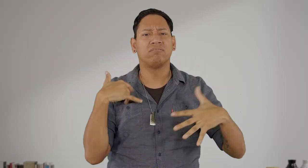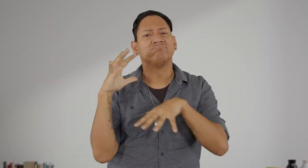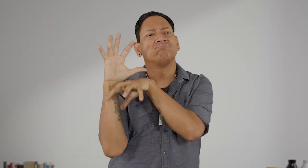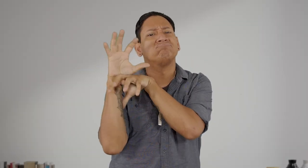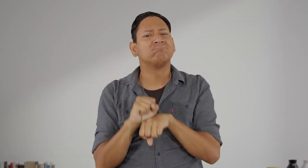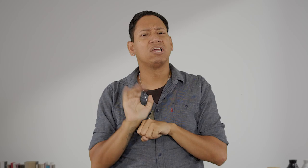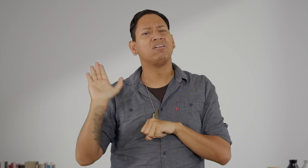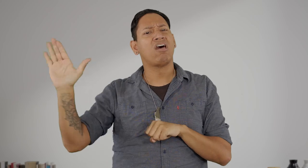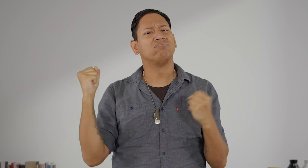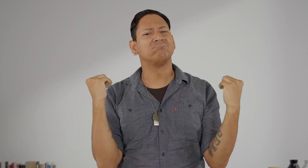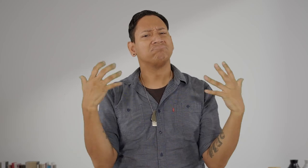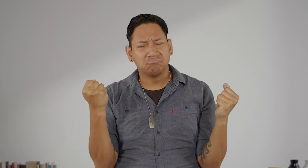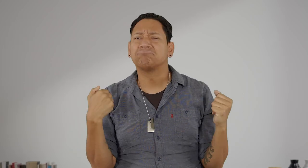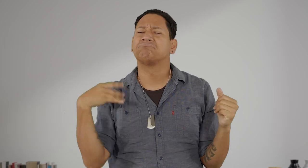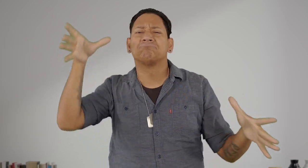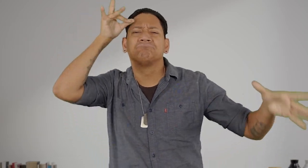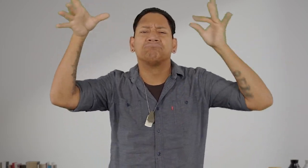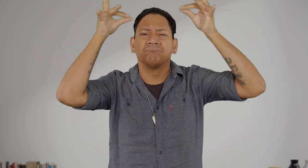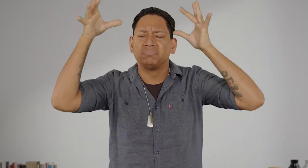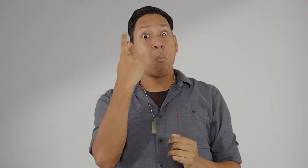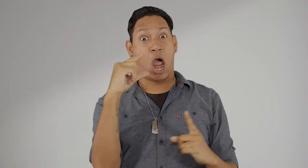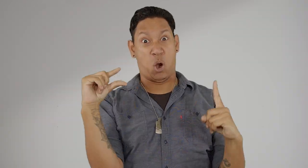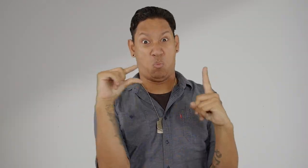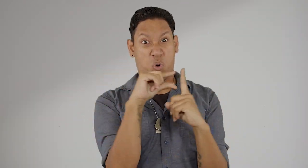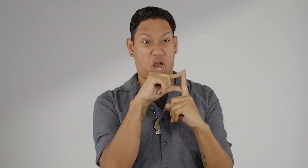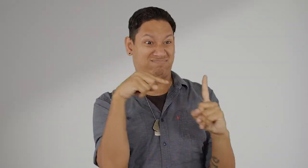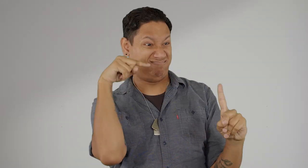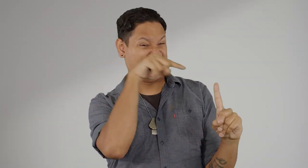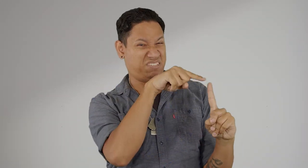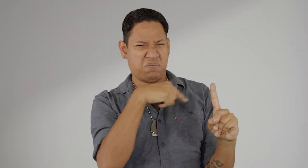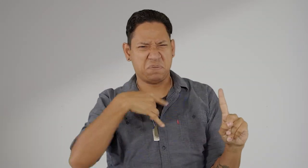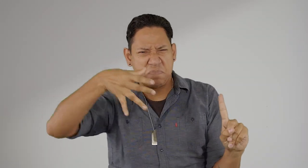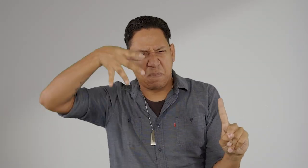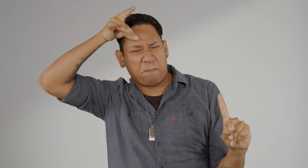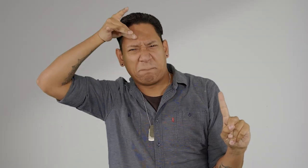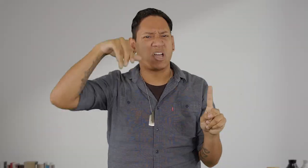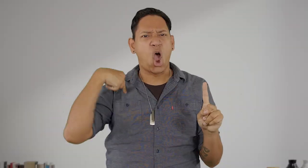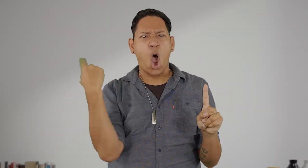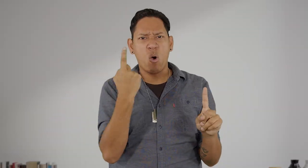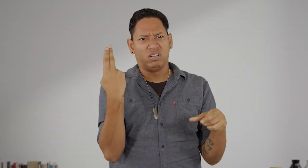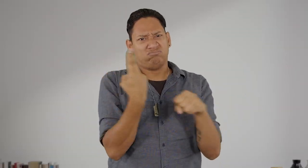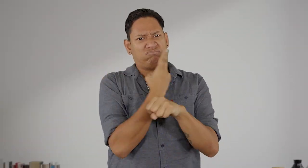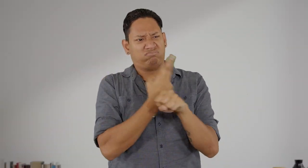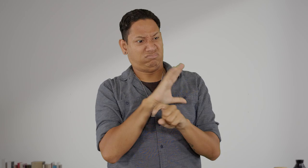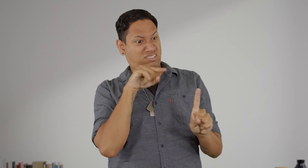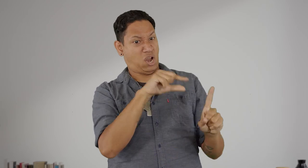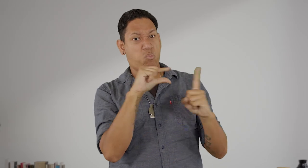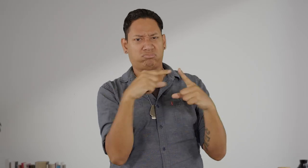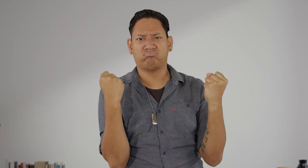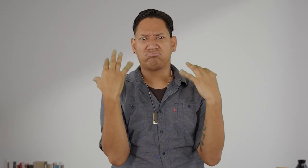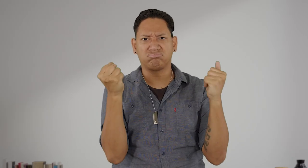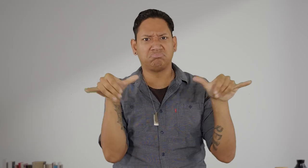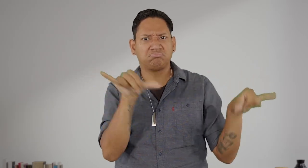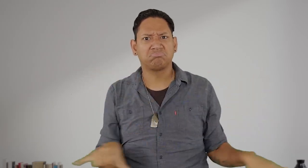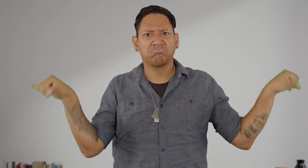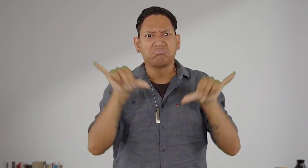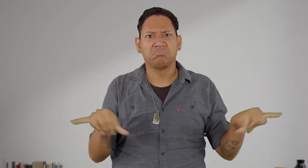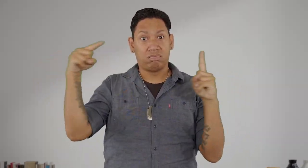and I’m used to that. There’s one word that stuck with me forever. I’ve always used this sign my whole life.